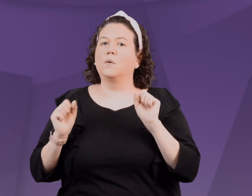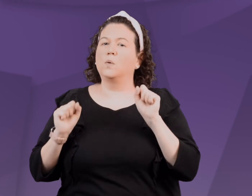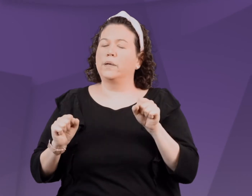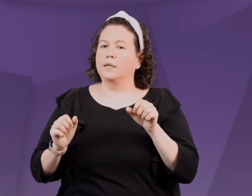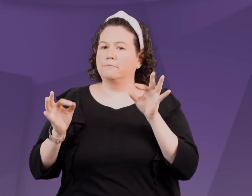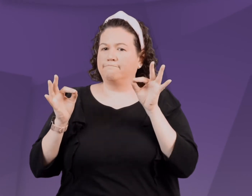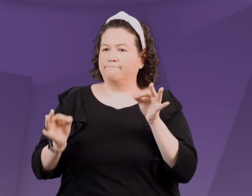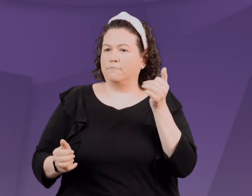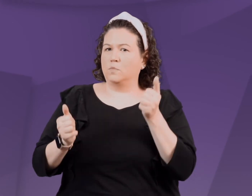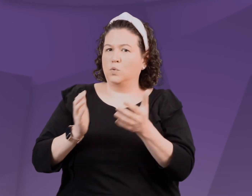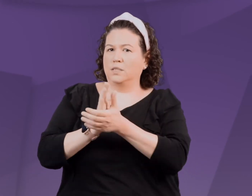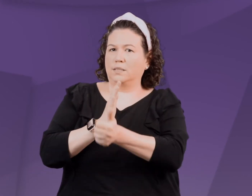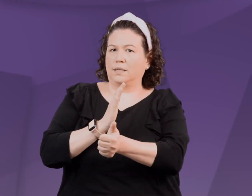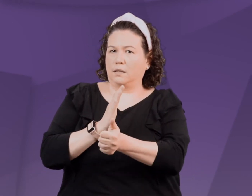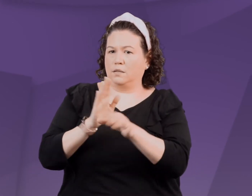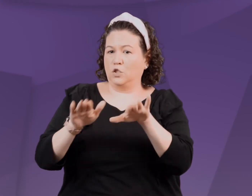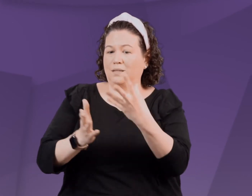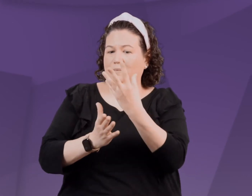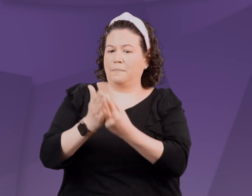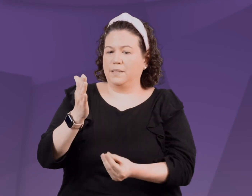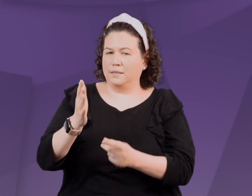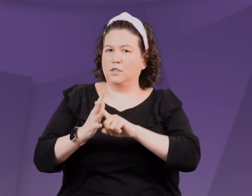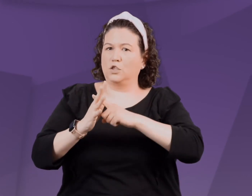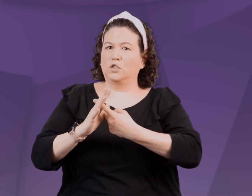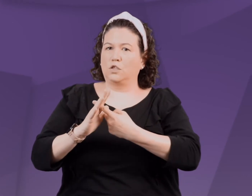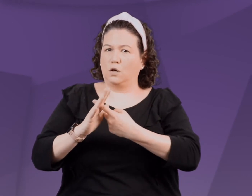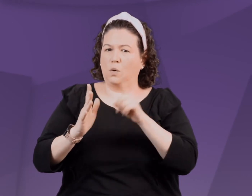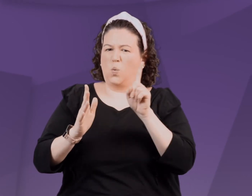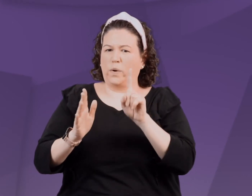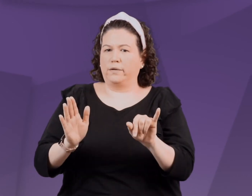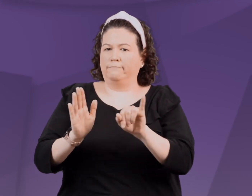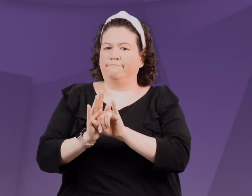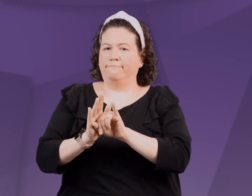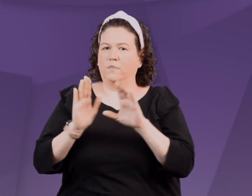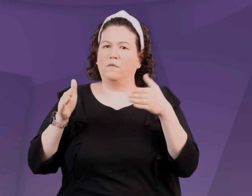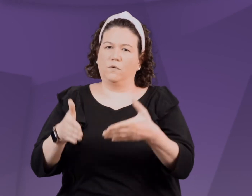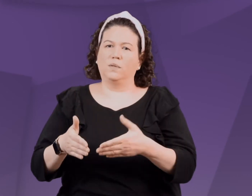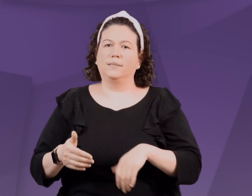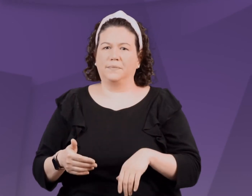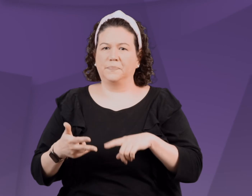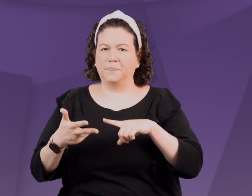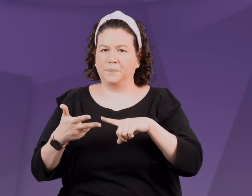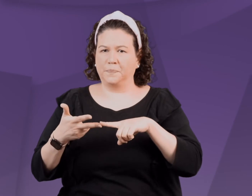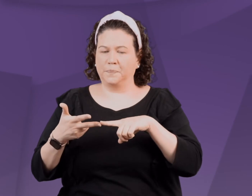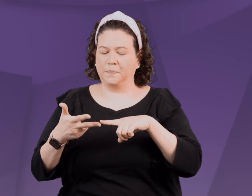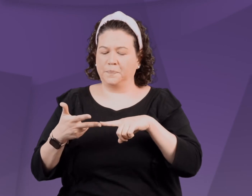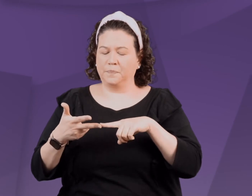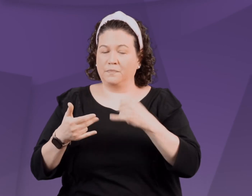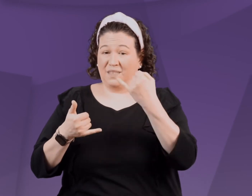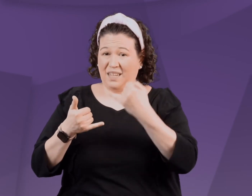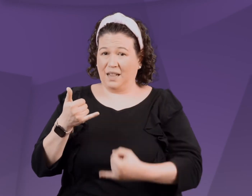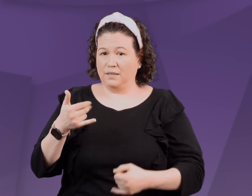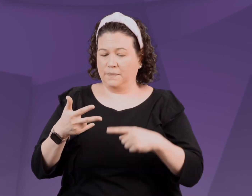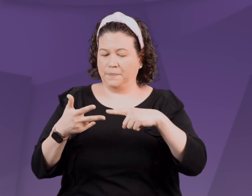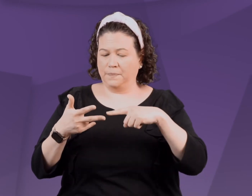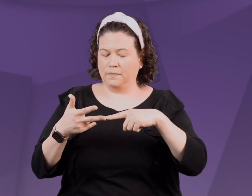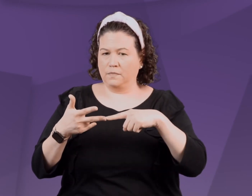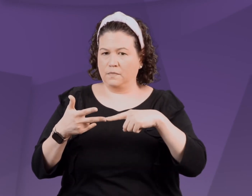to think logically, solutions are possible. We can identify which skill the child is missing and begin teaching.